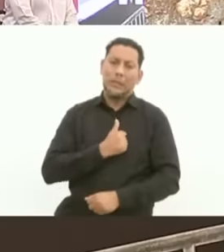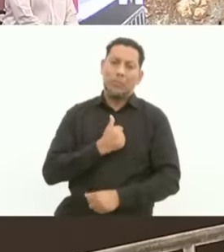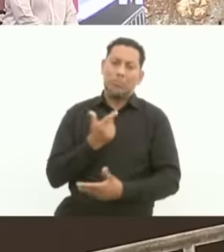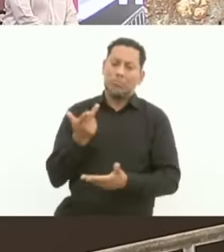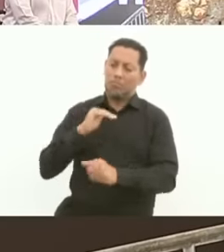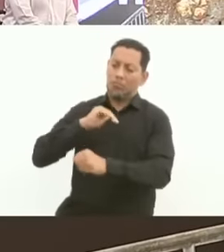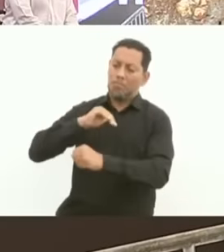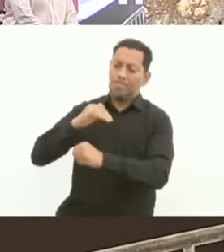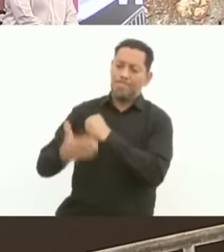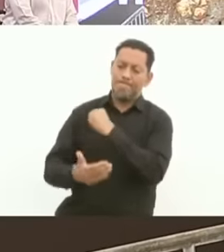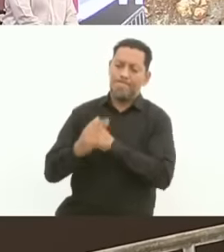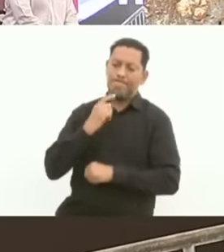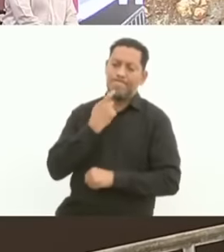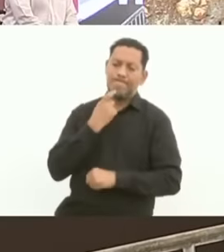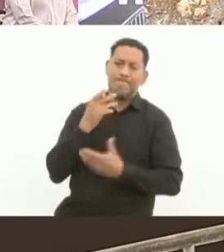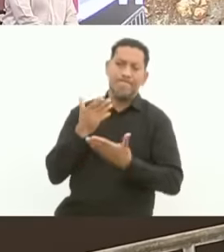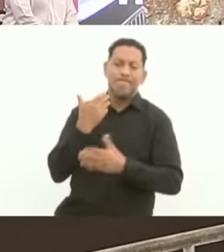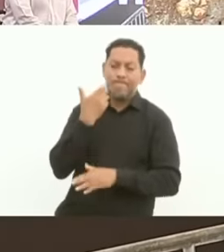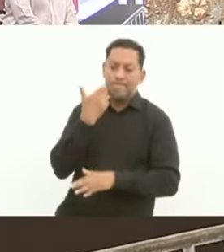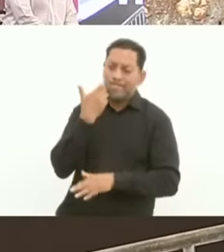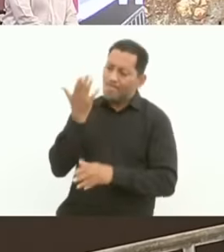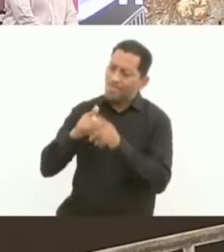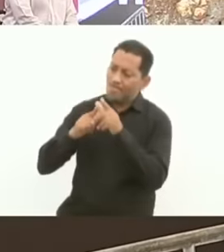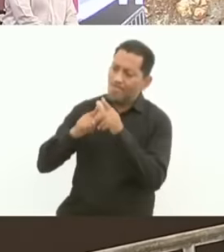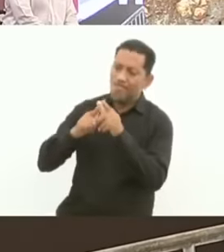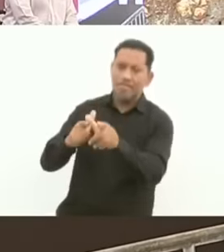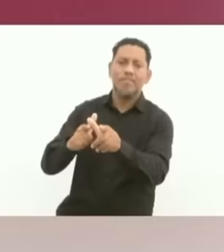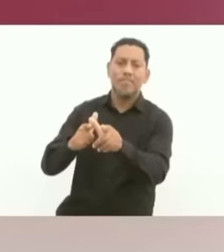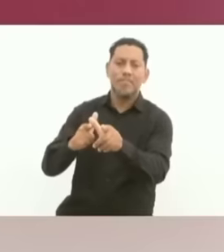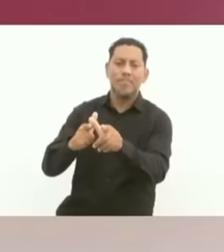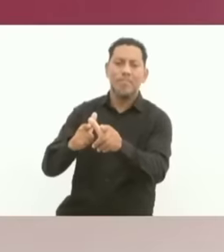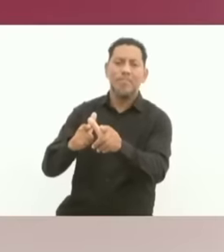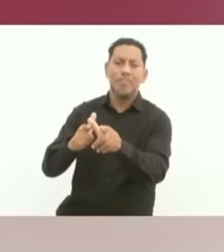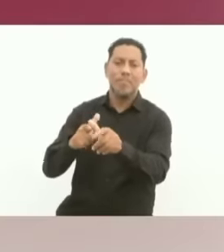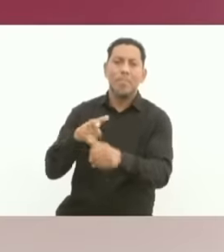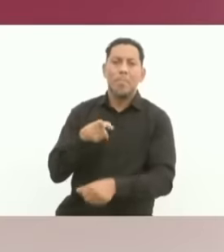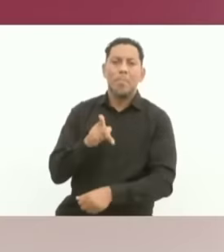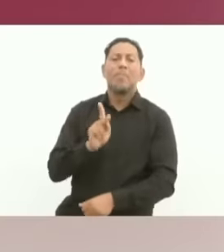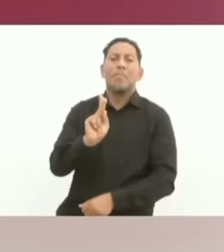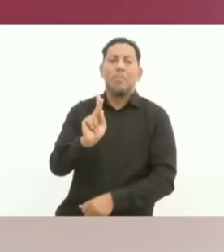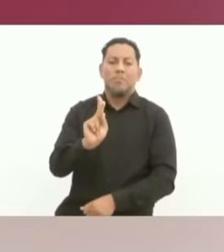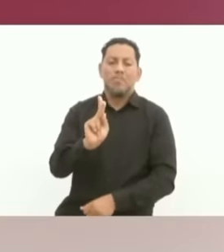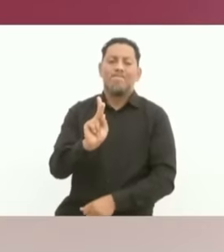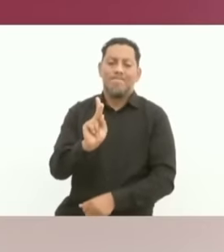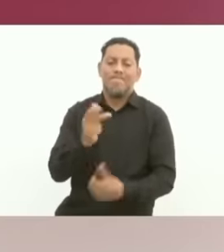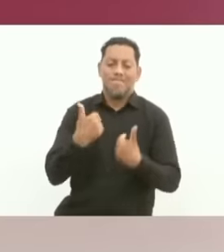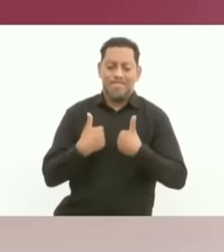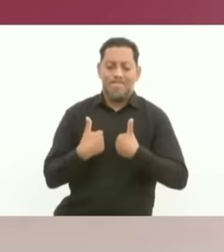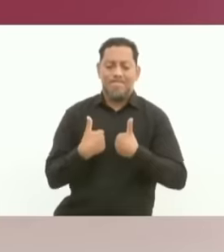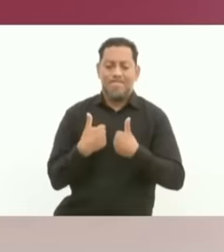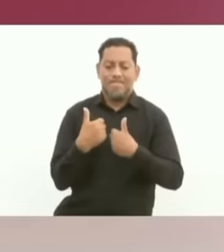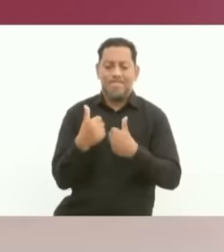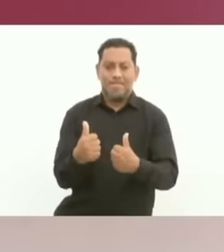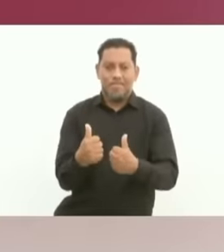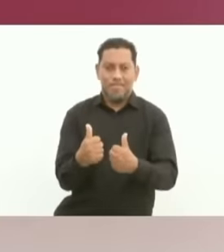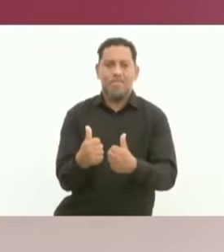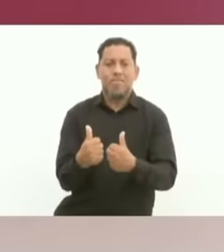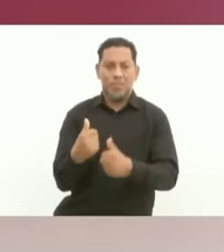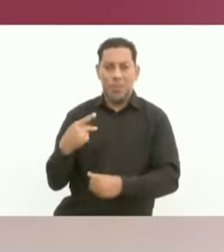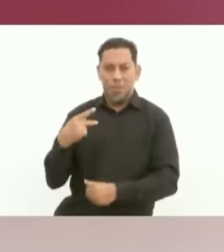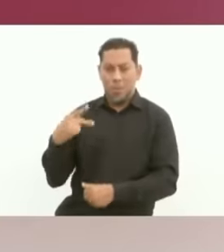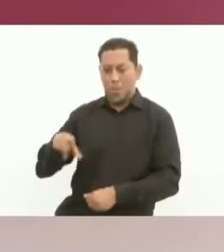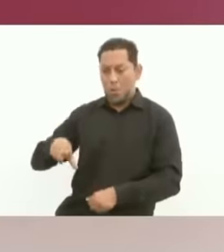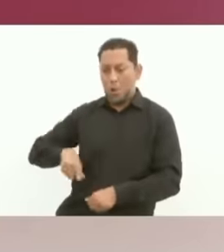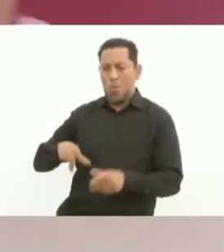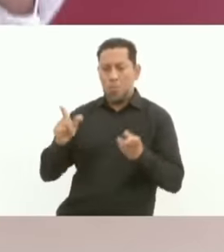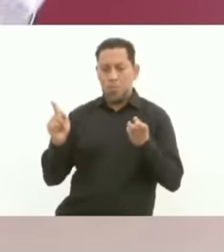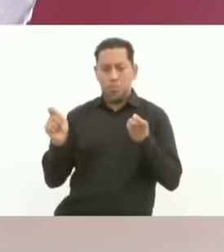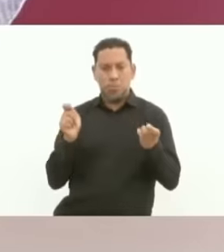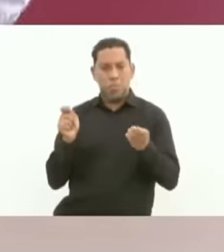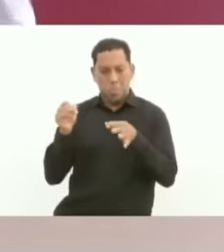which we would like to continue, however, for it to also be characterized as an example for